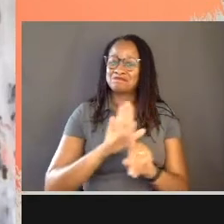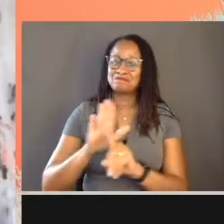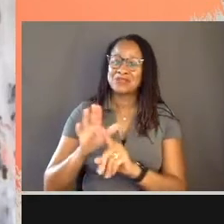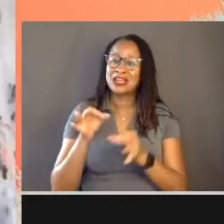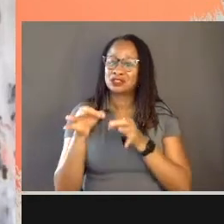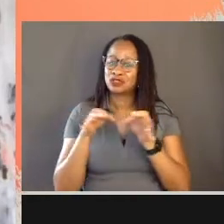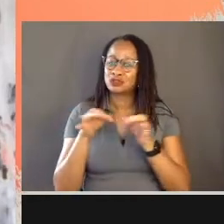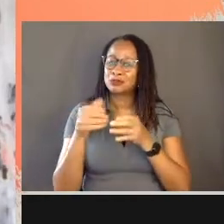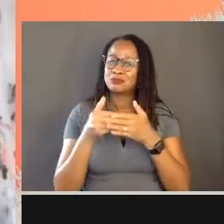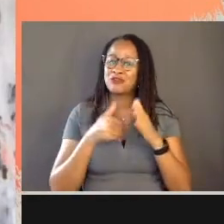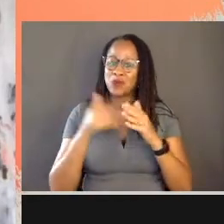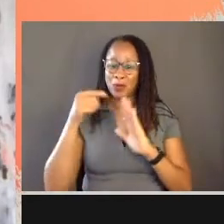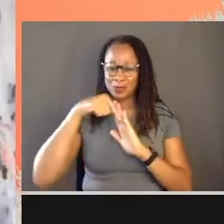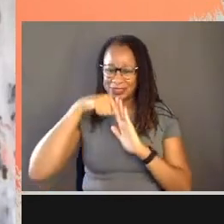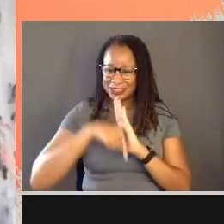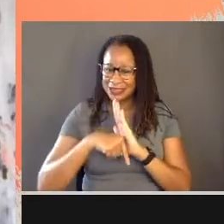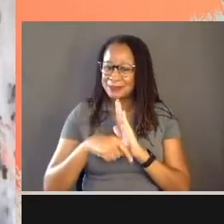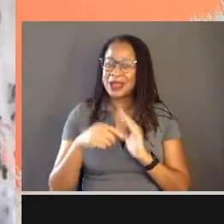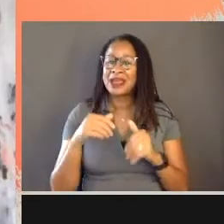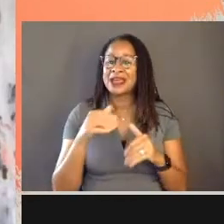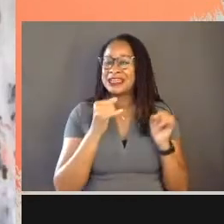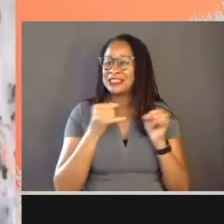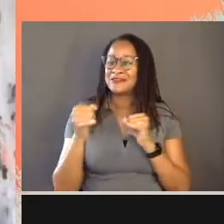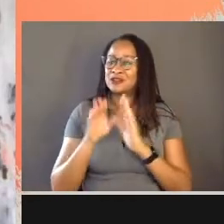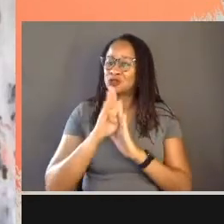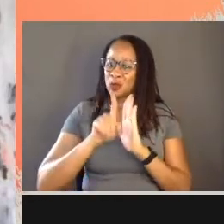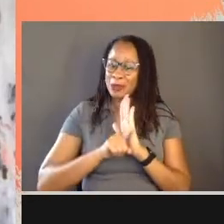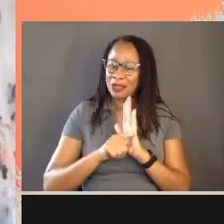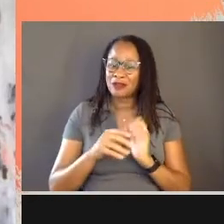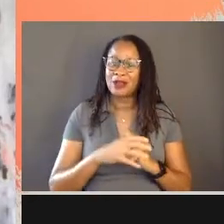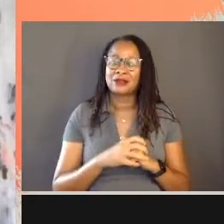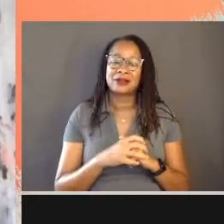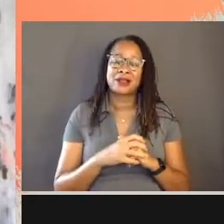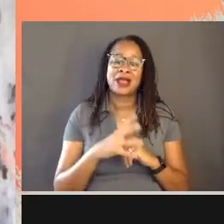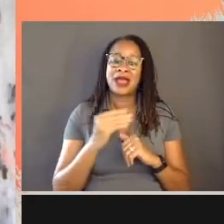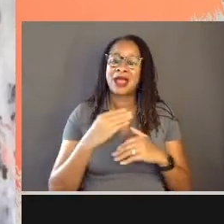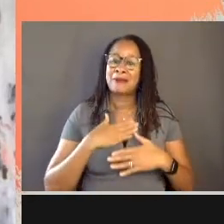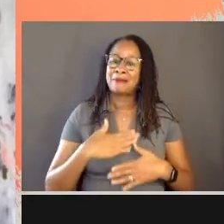before we go deeper into their individual backgrounds and bodies of work.